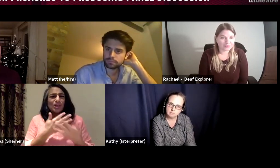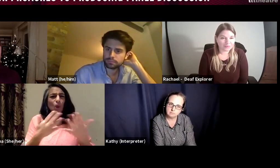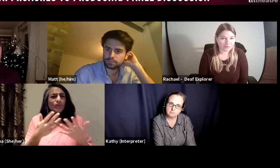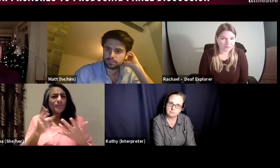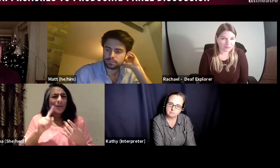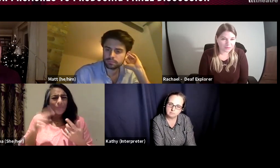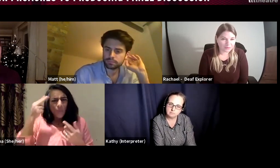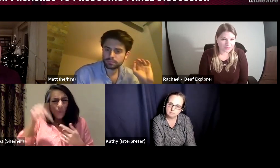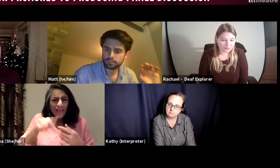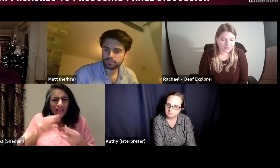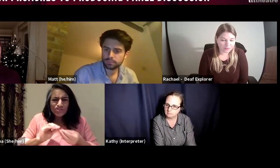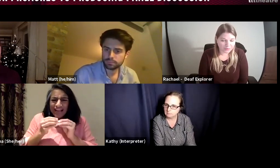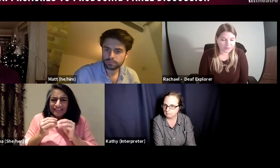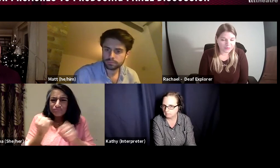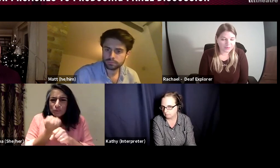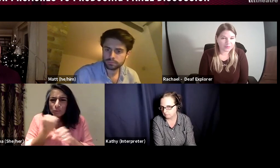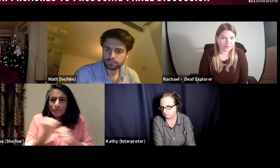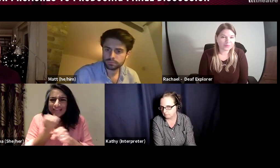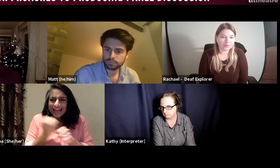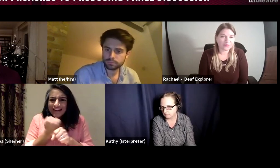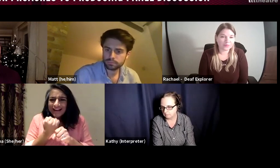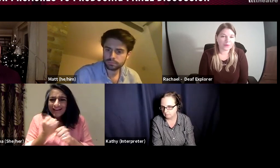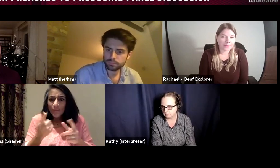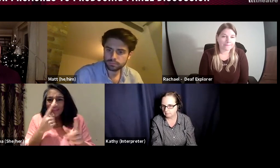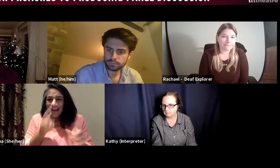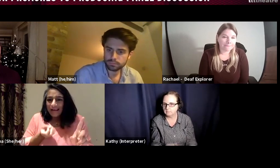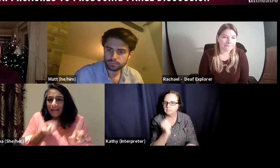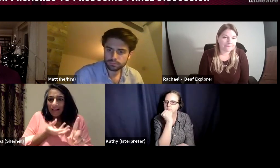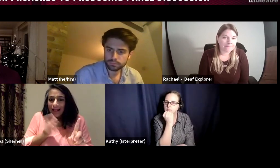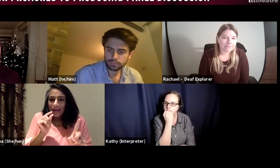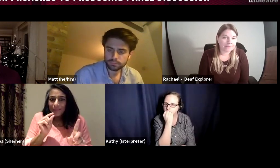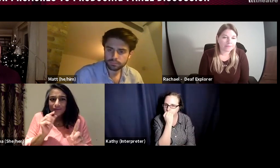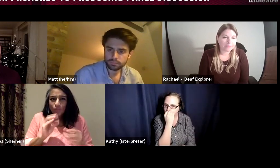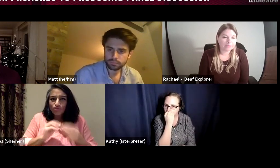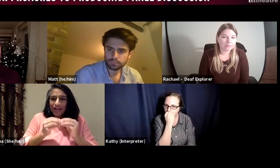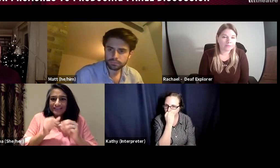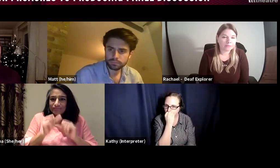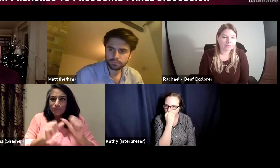that is possible. A lot of people call that creative producing, where they